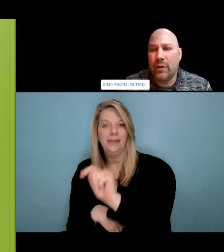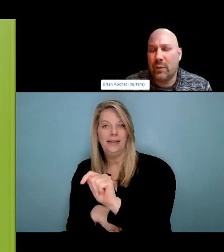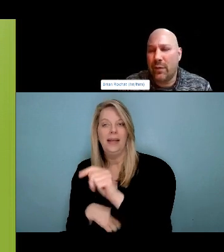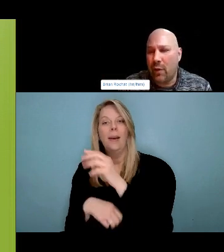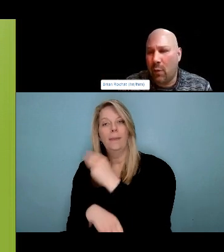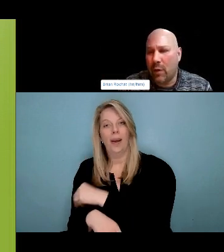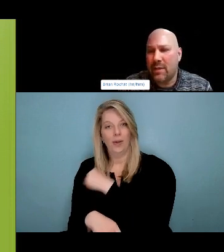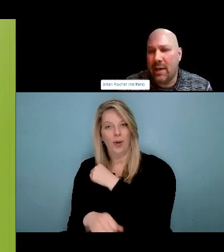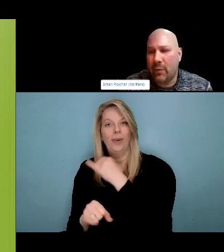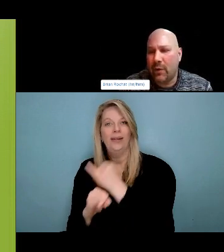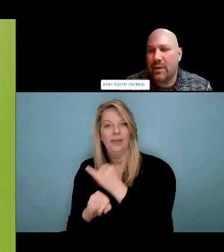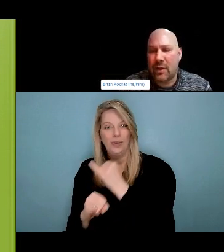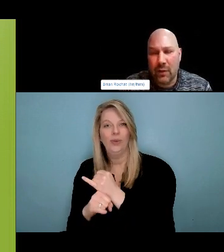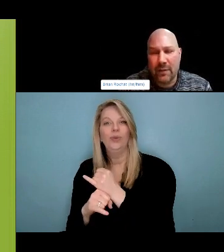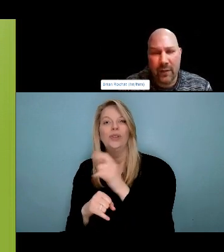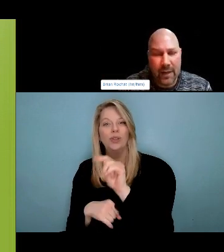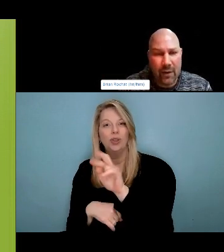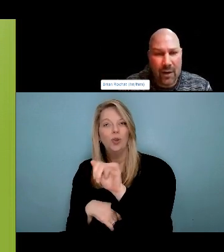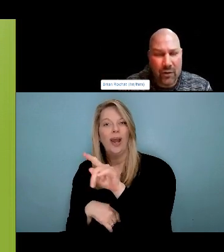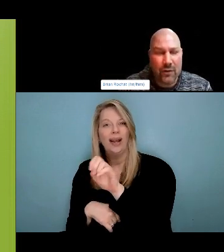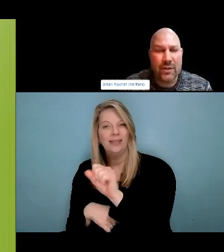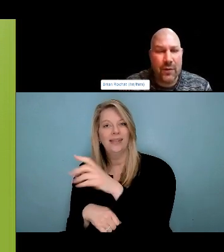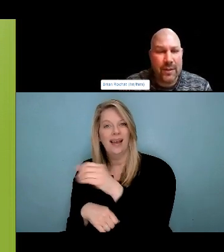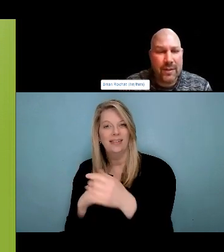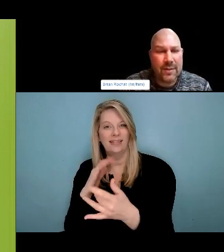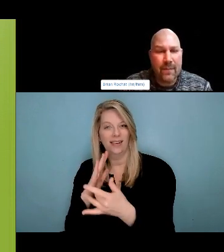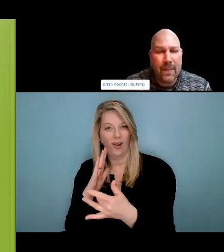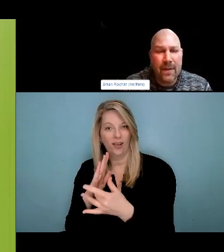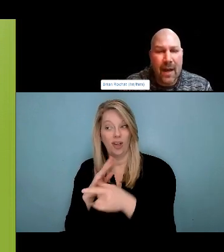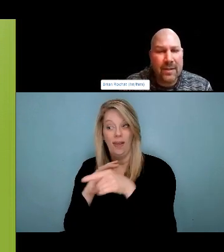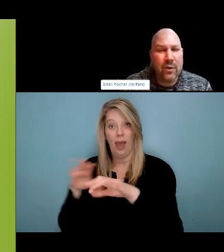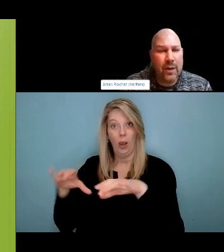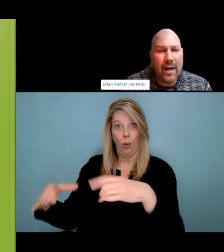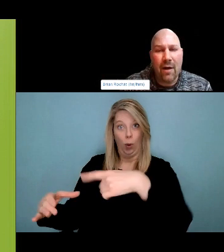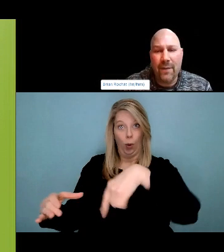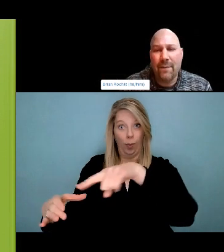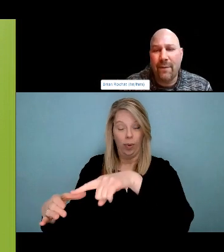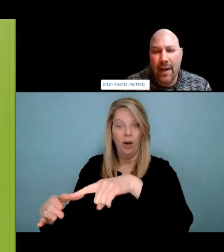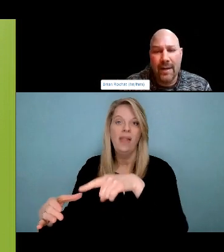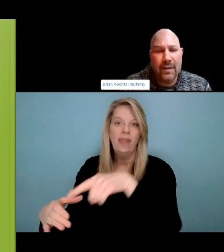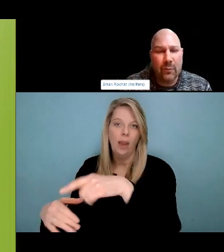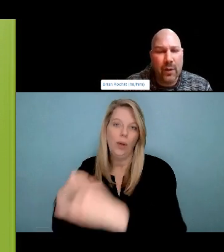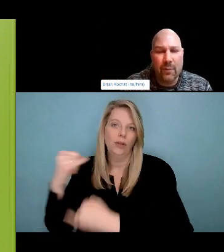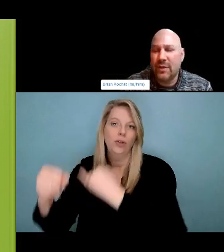There's a beautiful transition. Hopefully happening in this province. When it comes